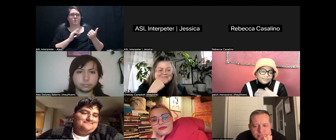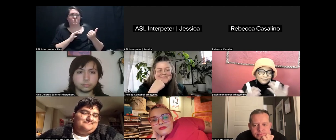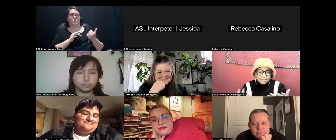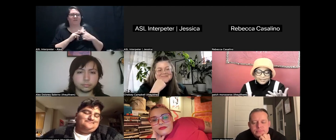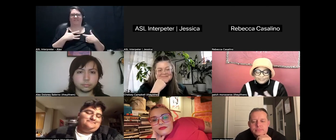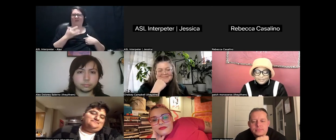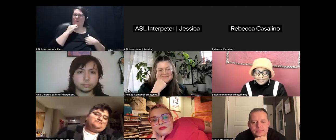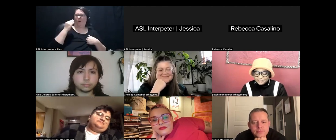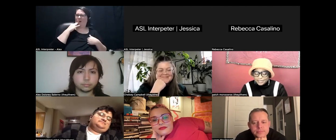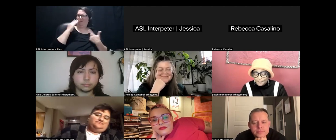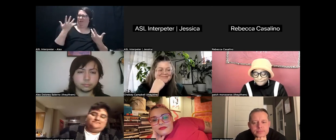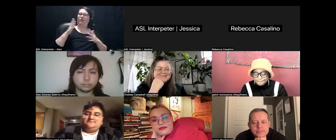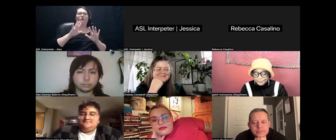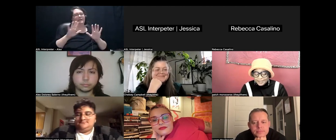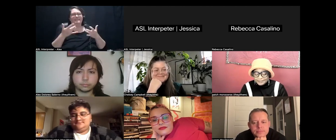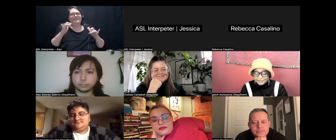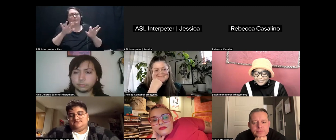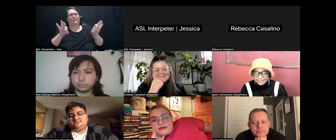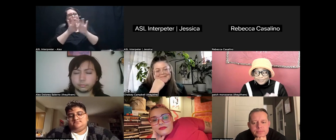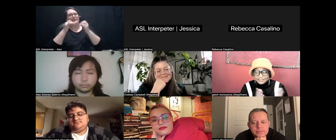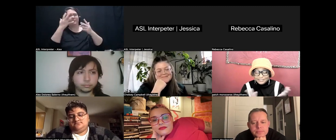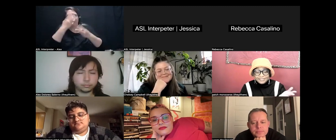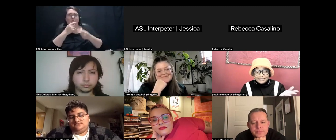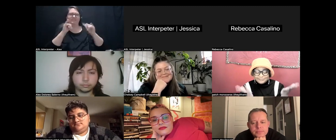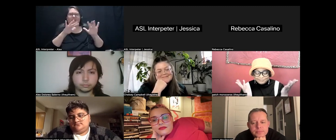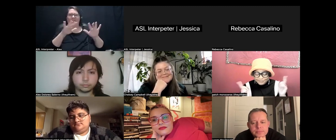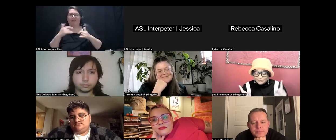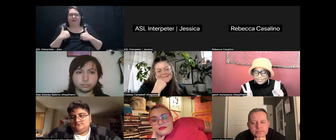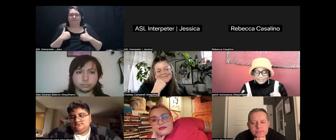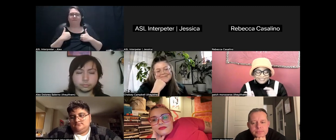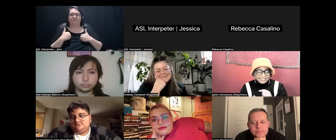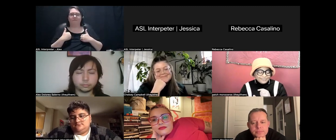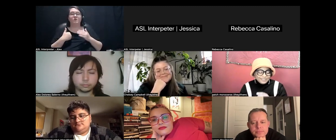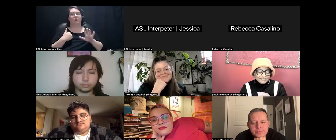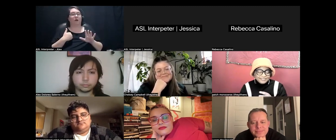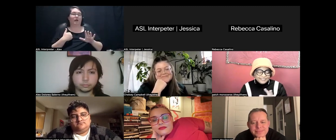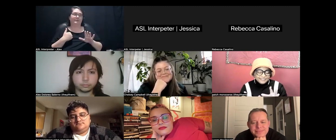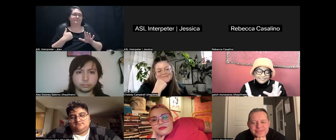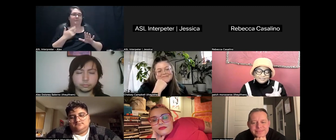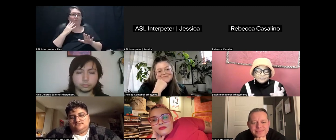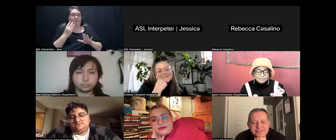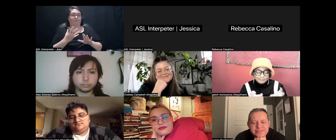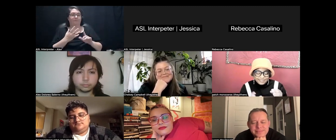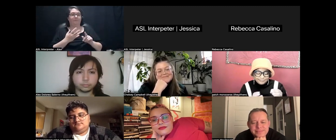regardless of where they actually are. And by doing, I did want to share this tonight, by doing the, so